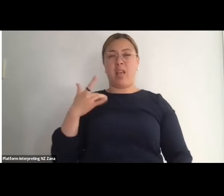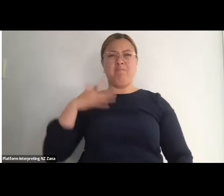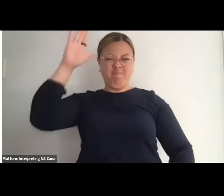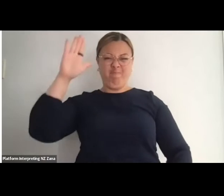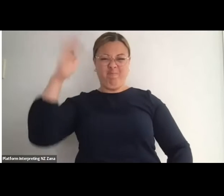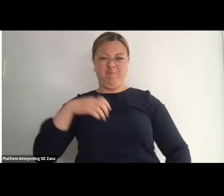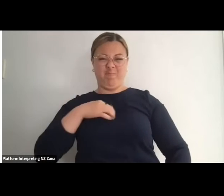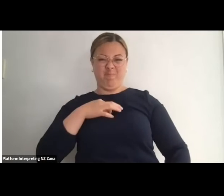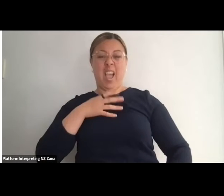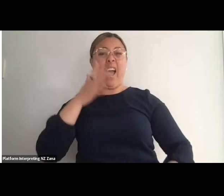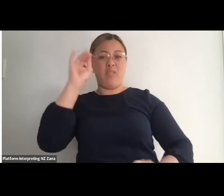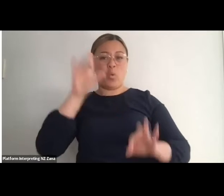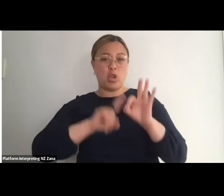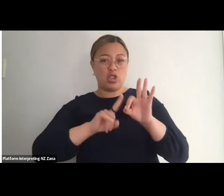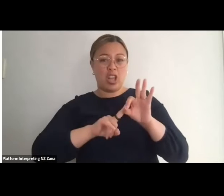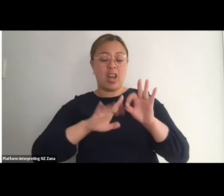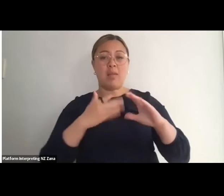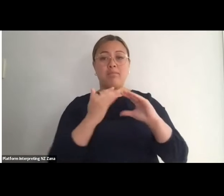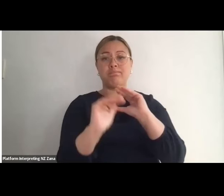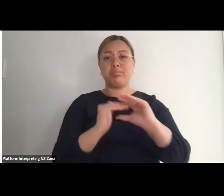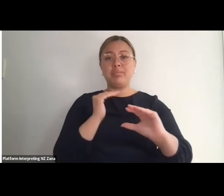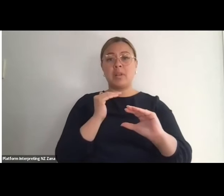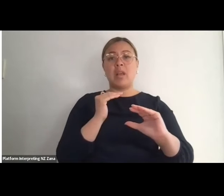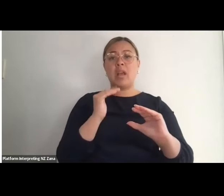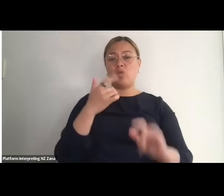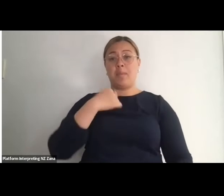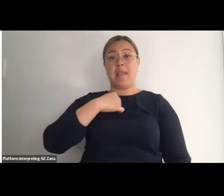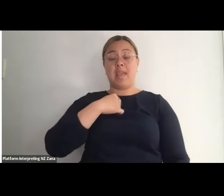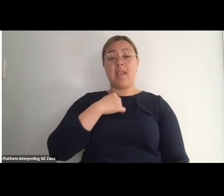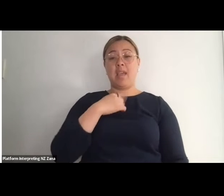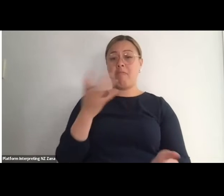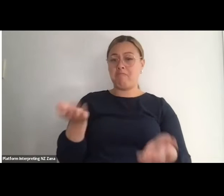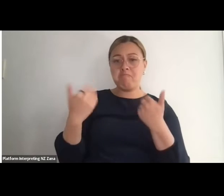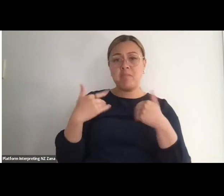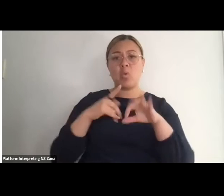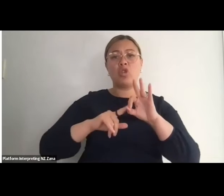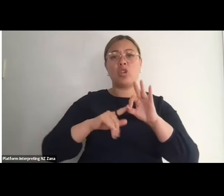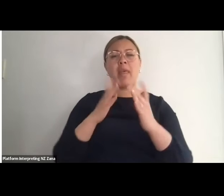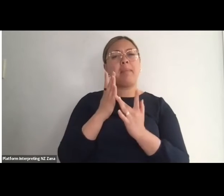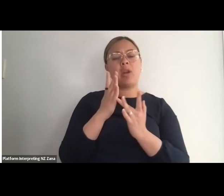through to me please feel free. If you're watching on Facebook live, also hello and welcome.